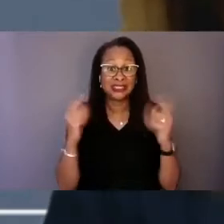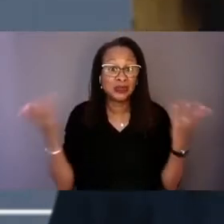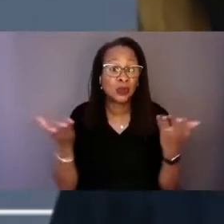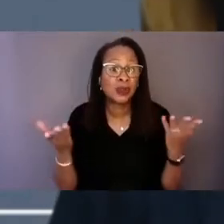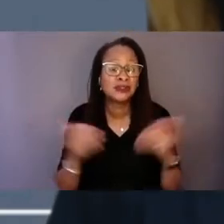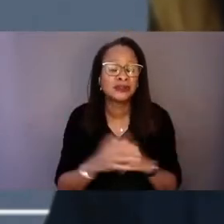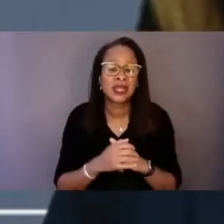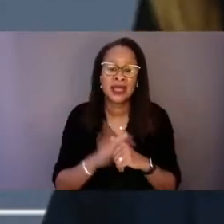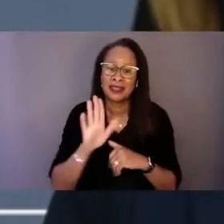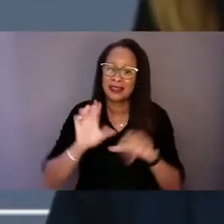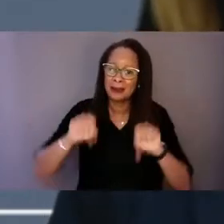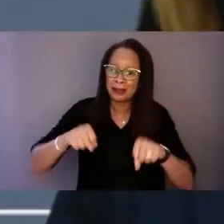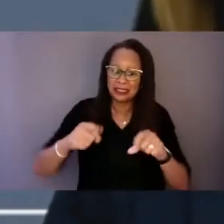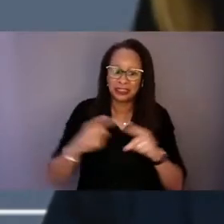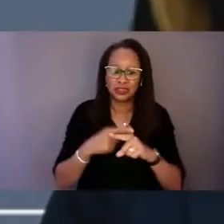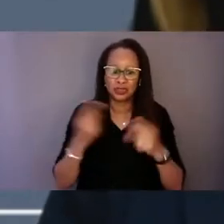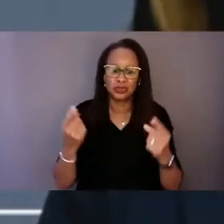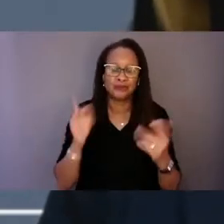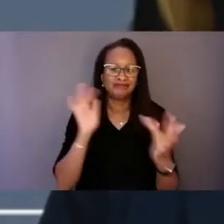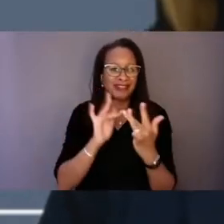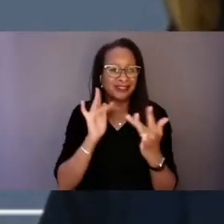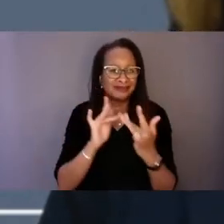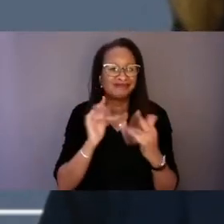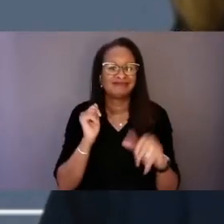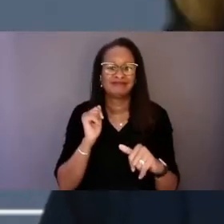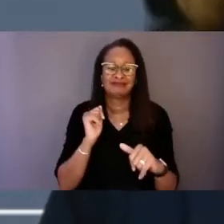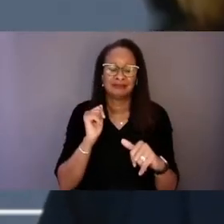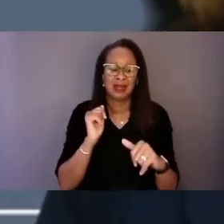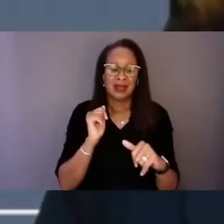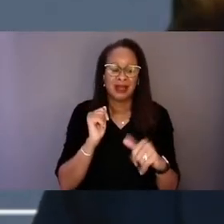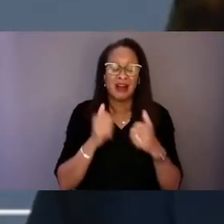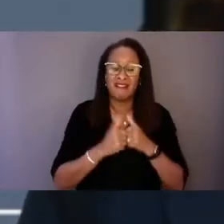to reach vulnerable and marginalized communities.